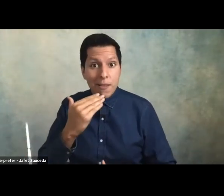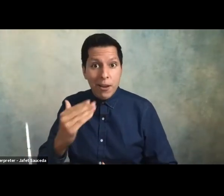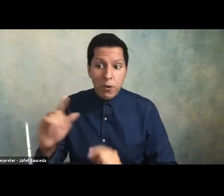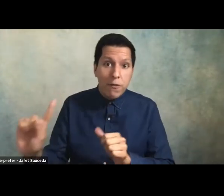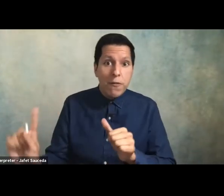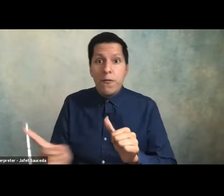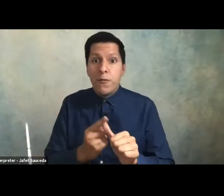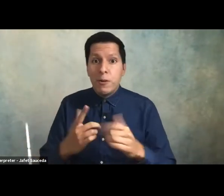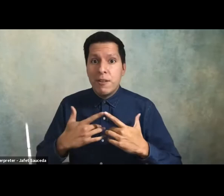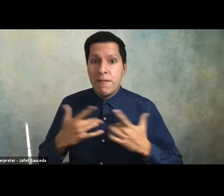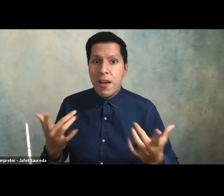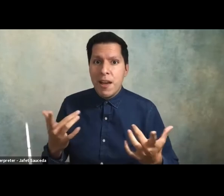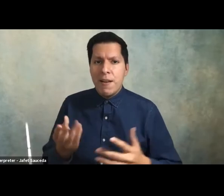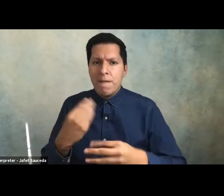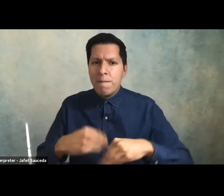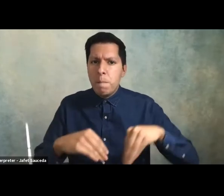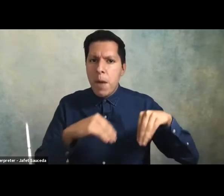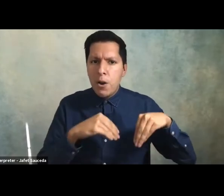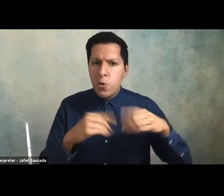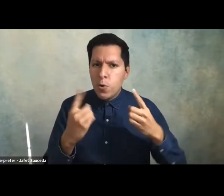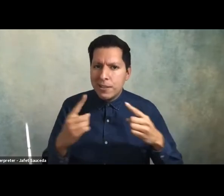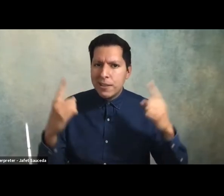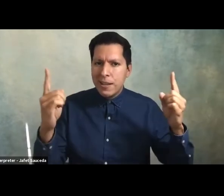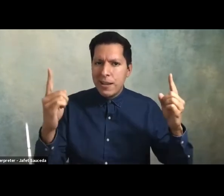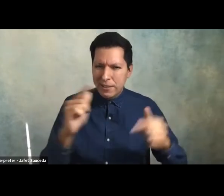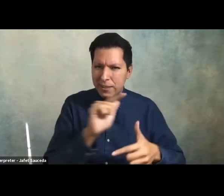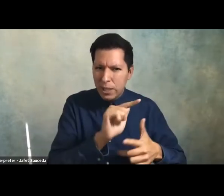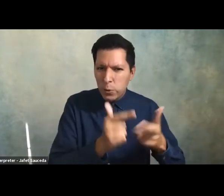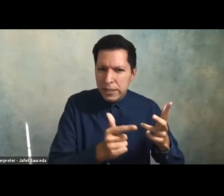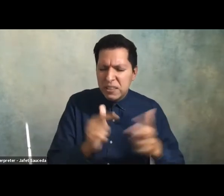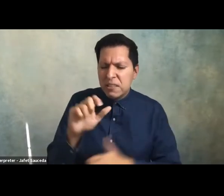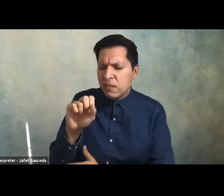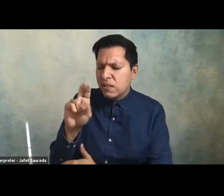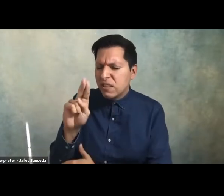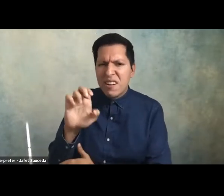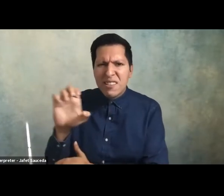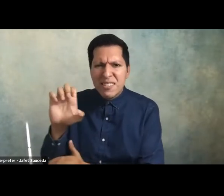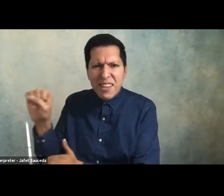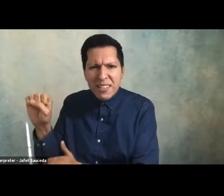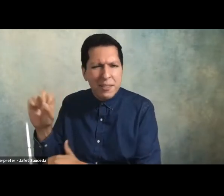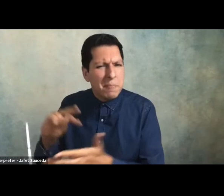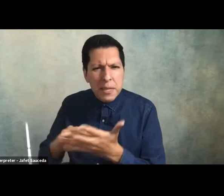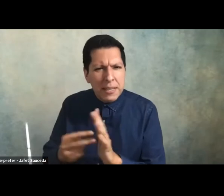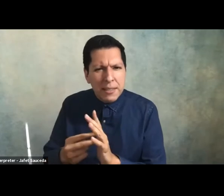of the matador success series remember what success stands for supporting unified campus